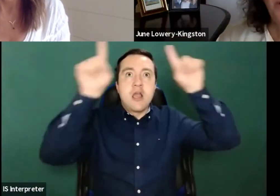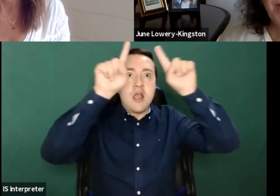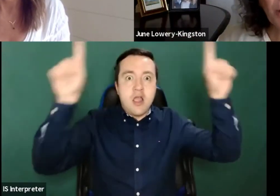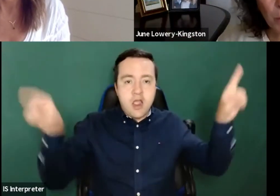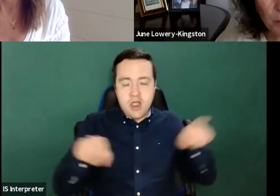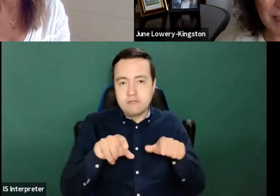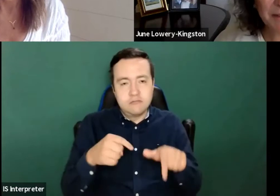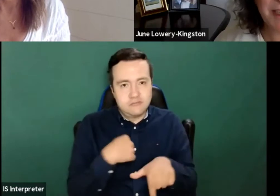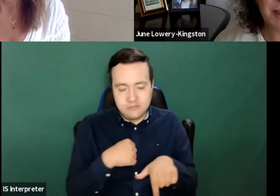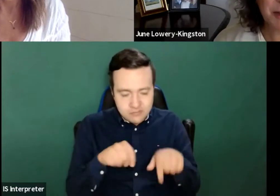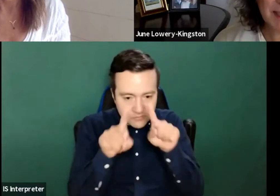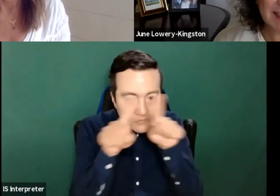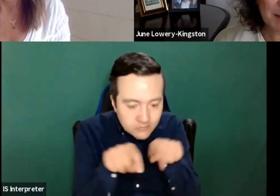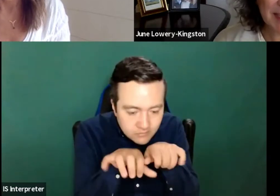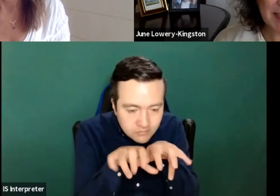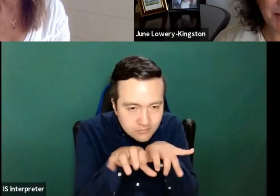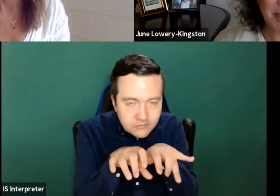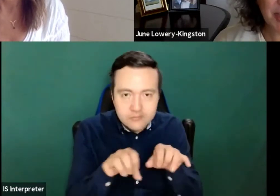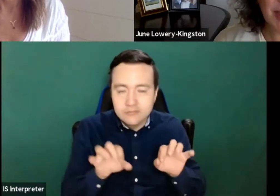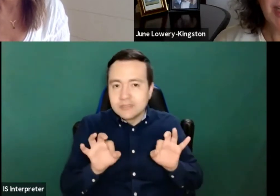we all benefit from accessibility features.